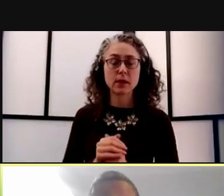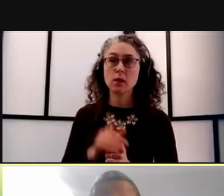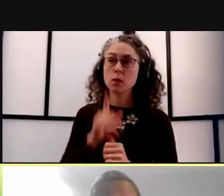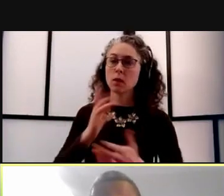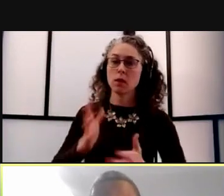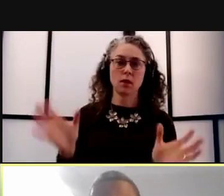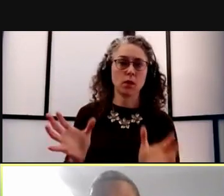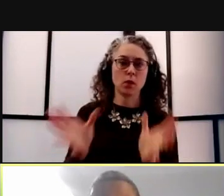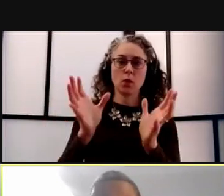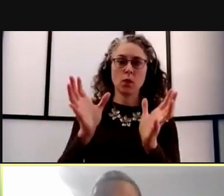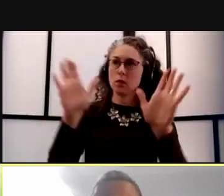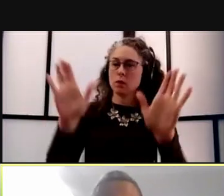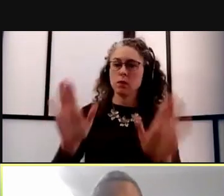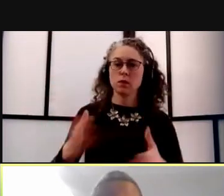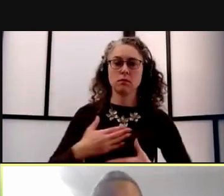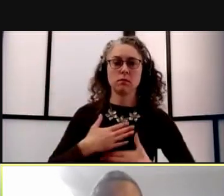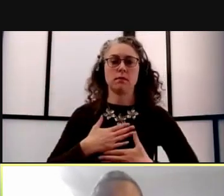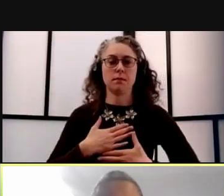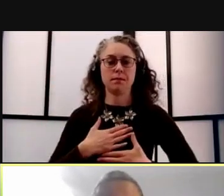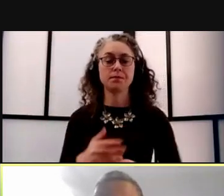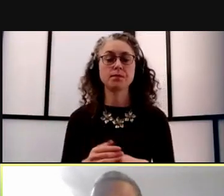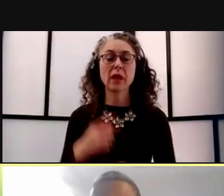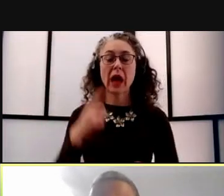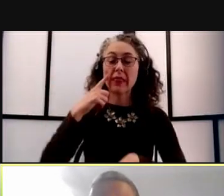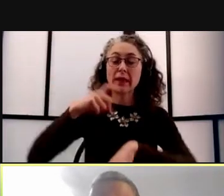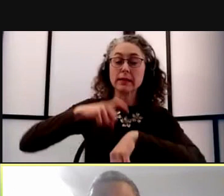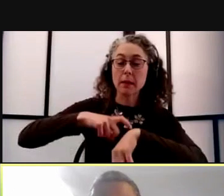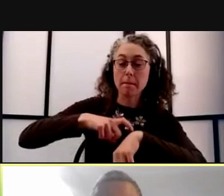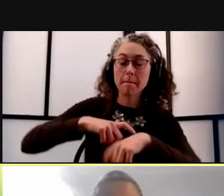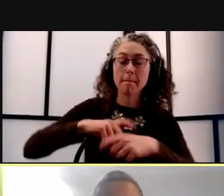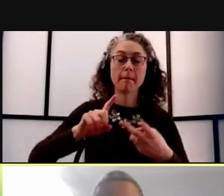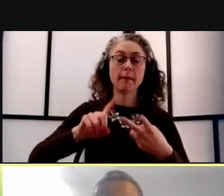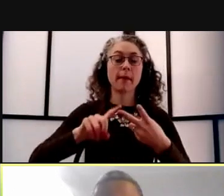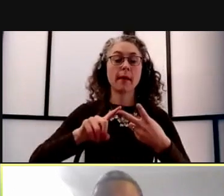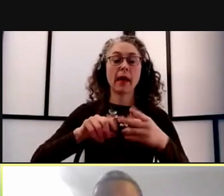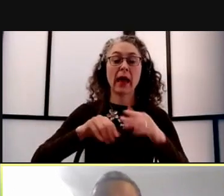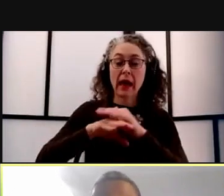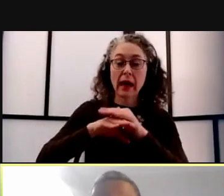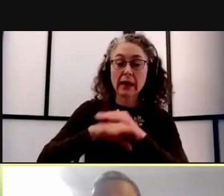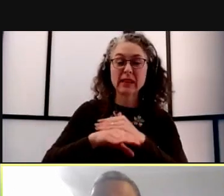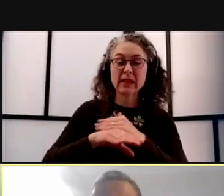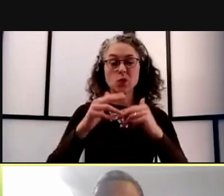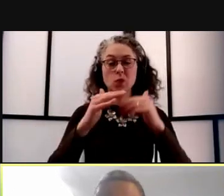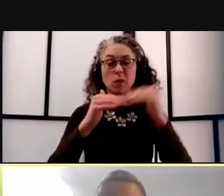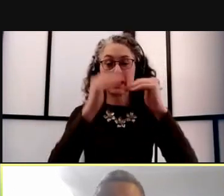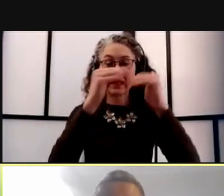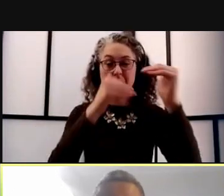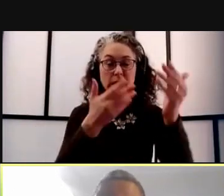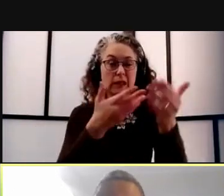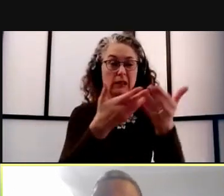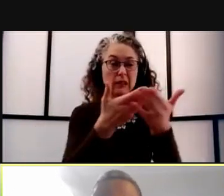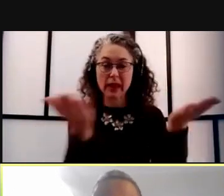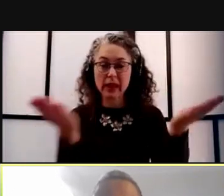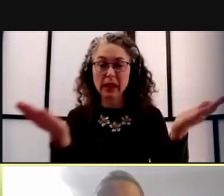I really believe tying access to some campus facilities to the ResponsiBLUE.